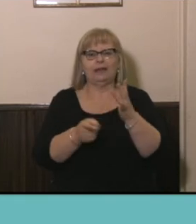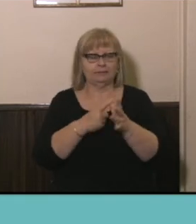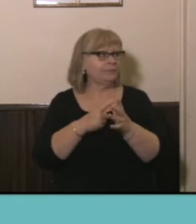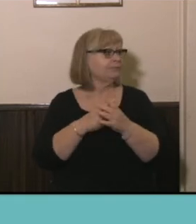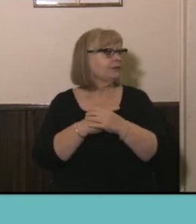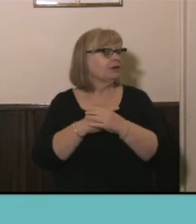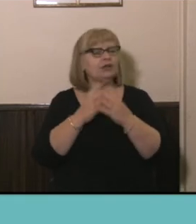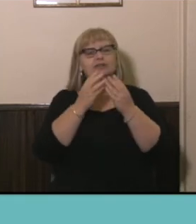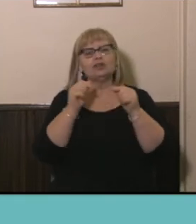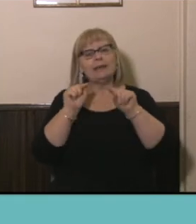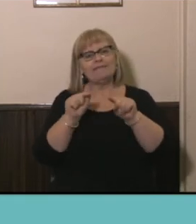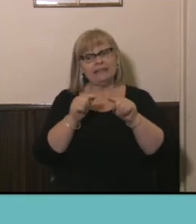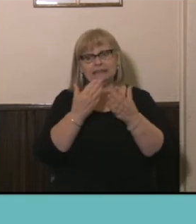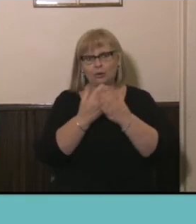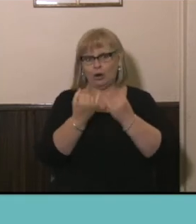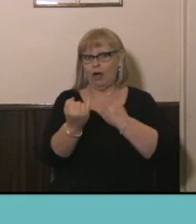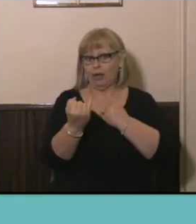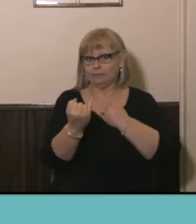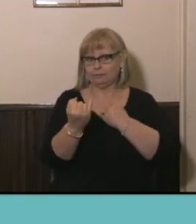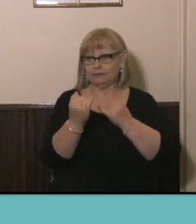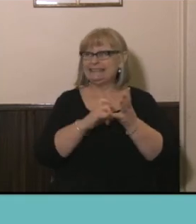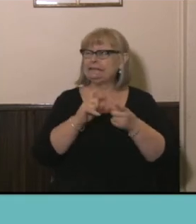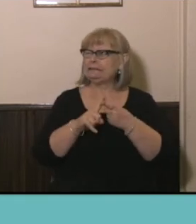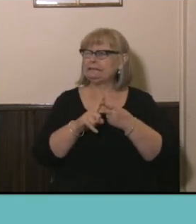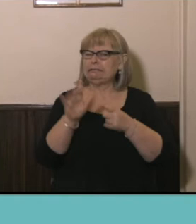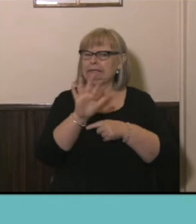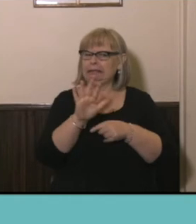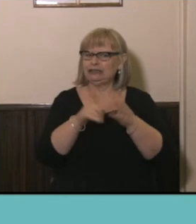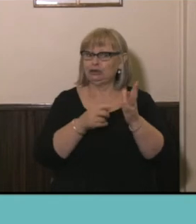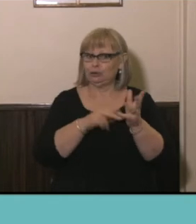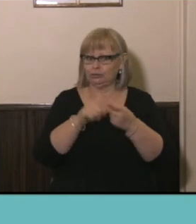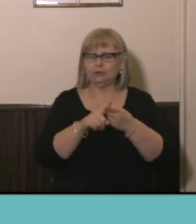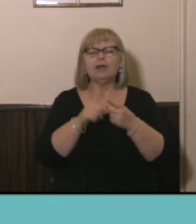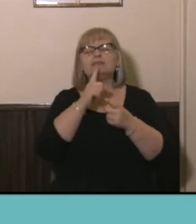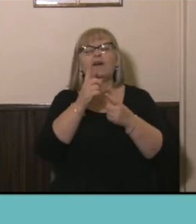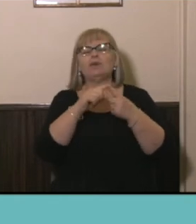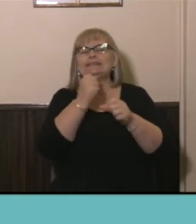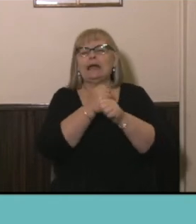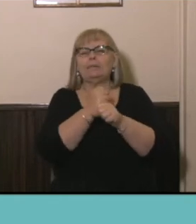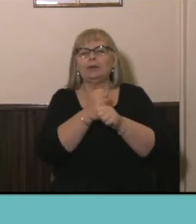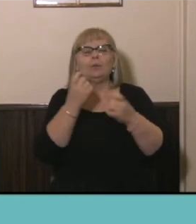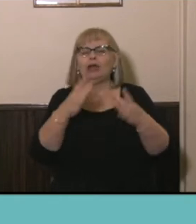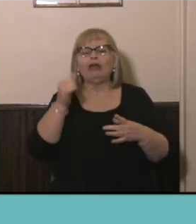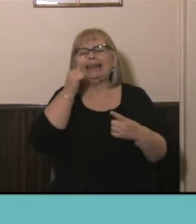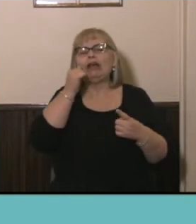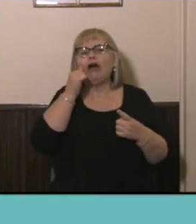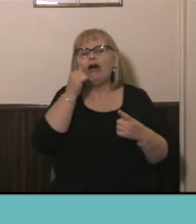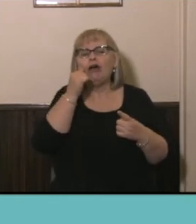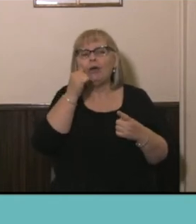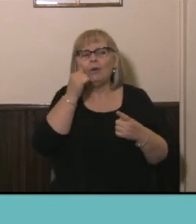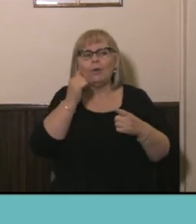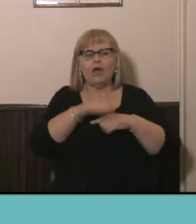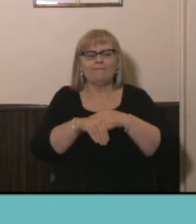has been online since June, so we for example we already know that the